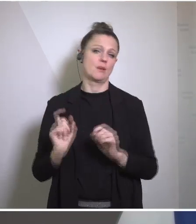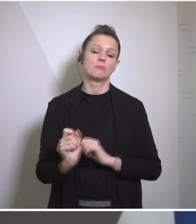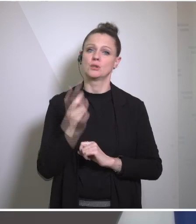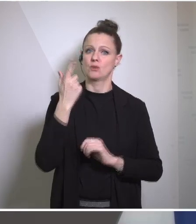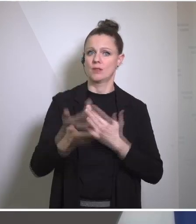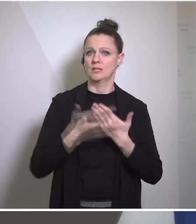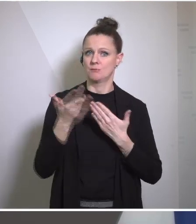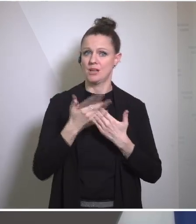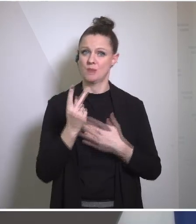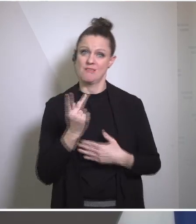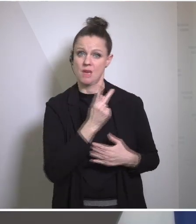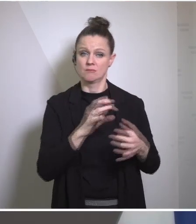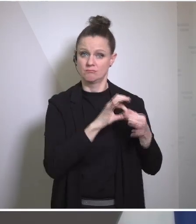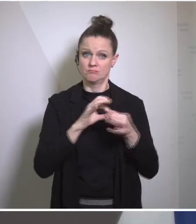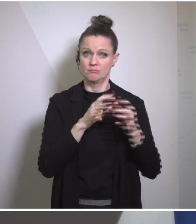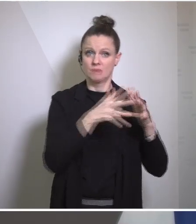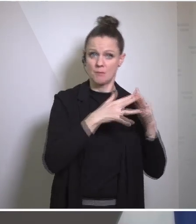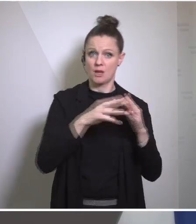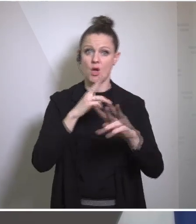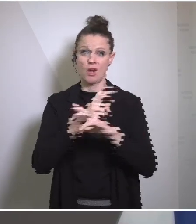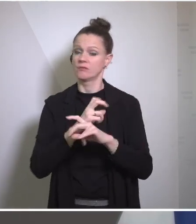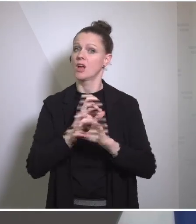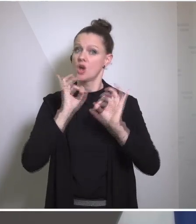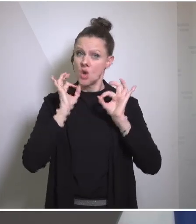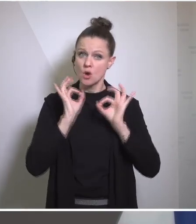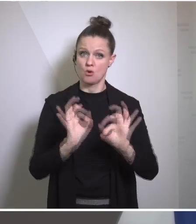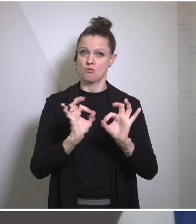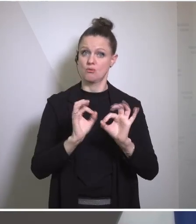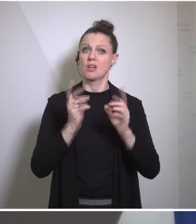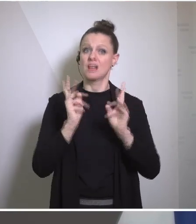cooperation between United States and Austria can really do a difference on the ground. And we now